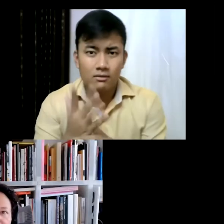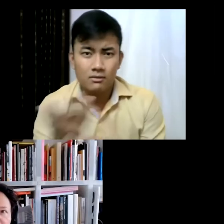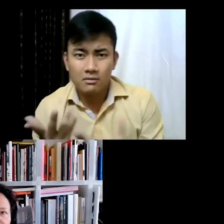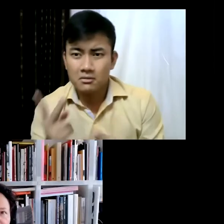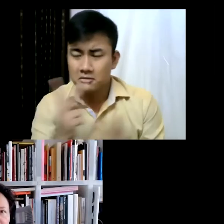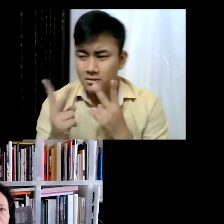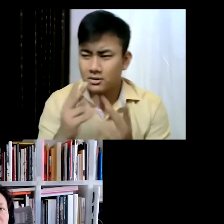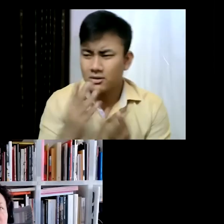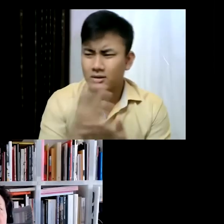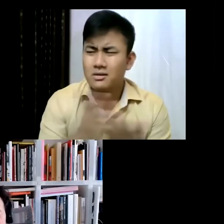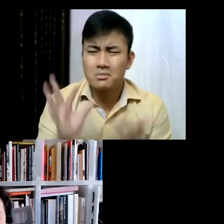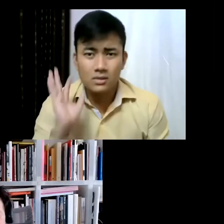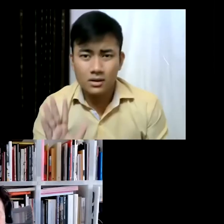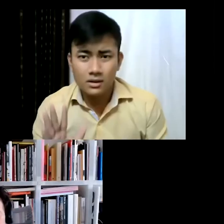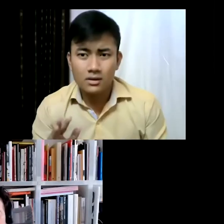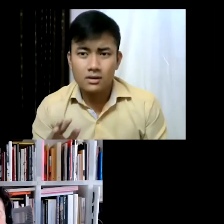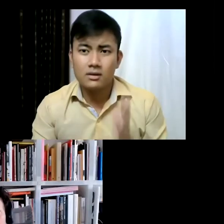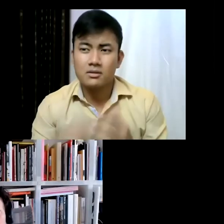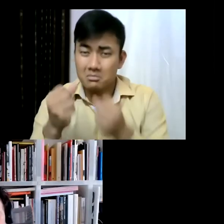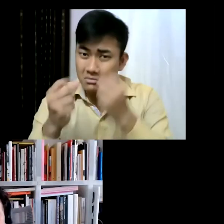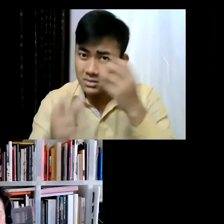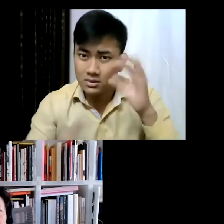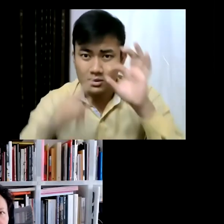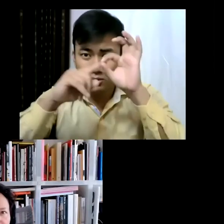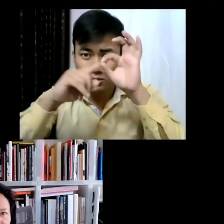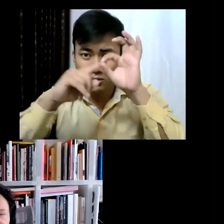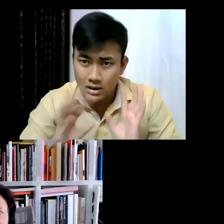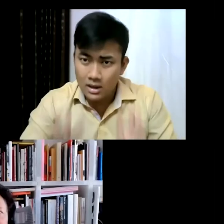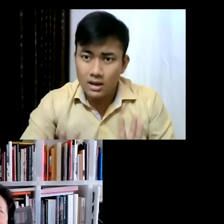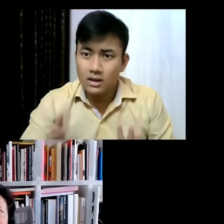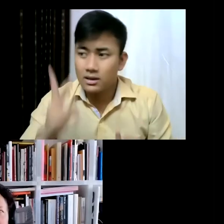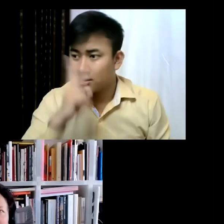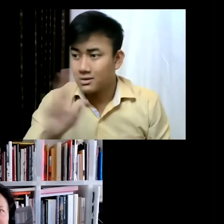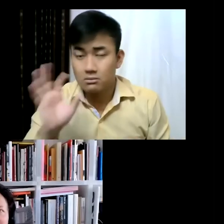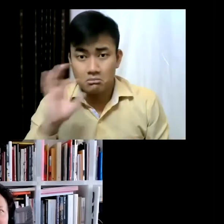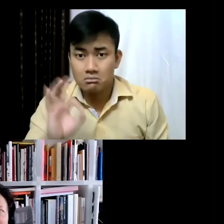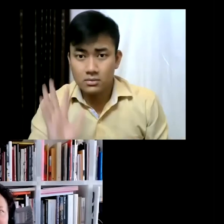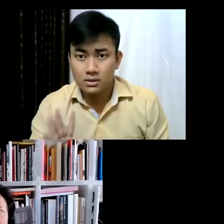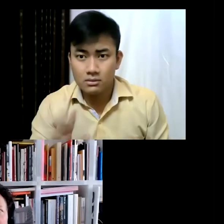relevant and the questions that are raised are extremely important... and... but at the same time